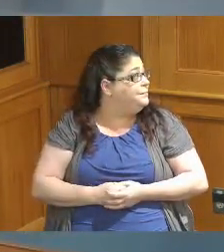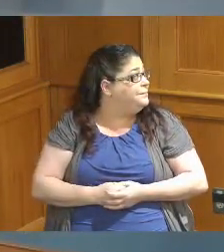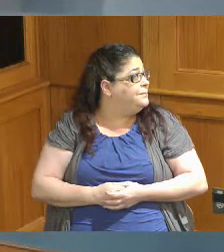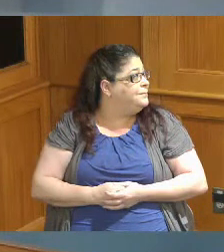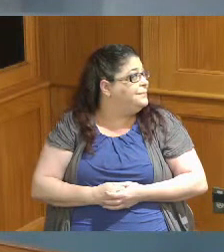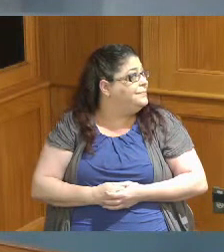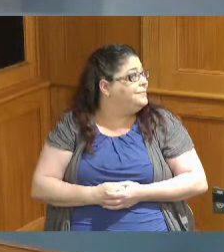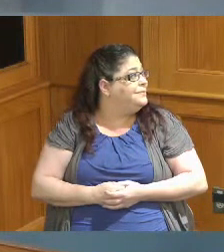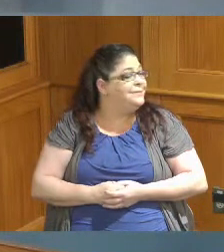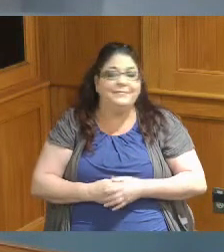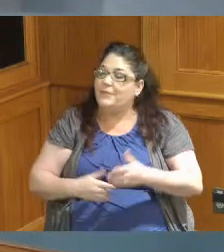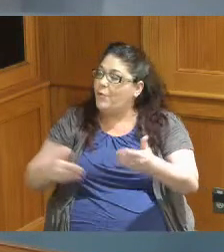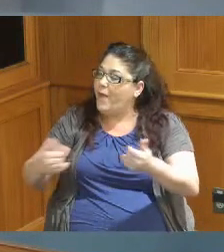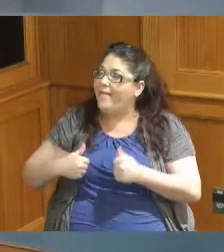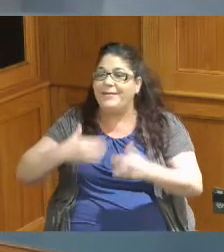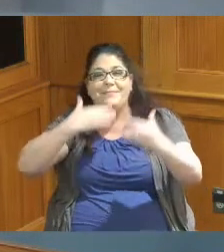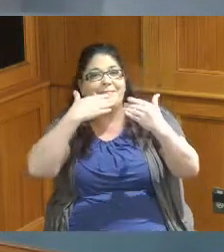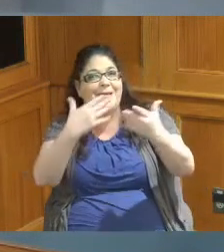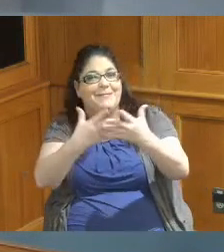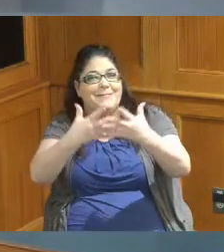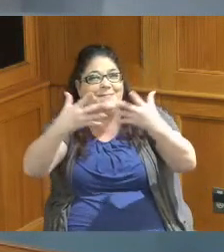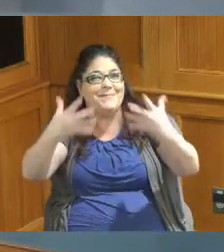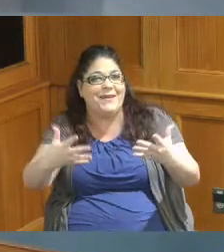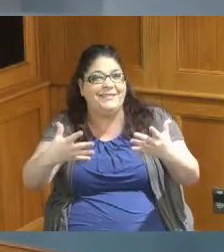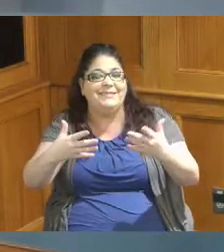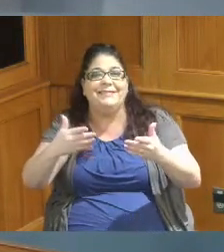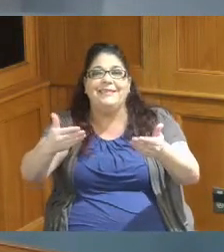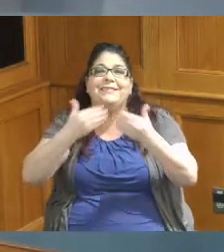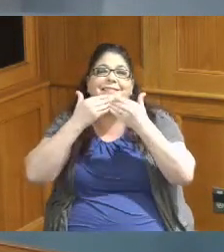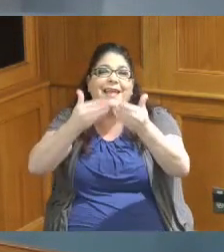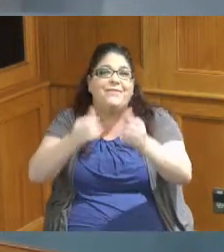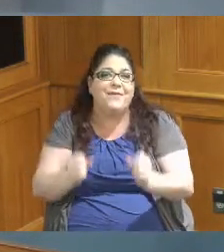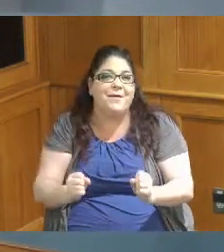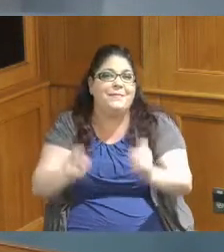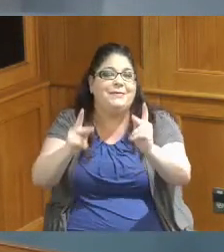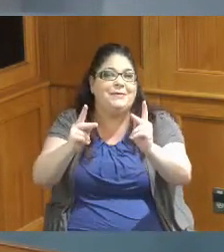welcome thank you so much and thank you all for this opportunity and thank you for the